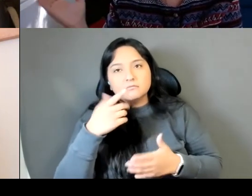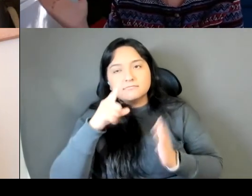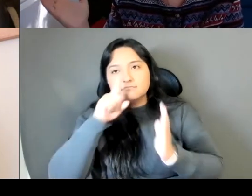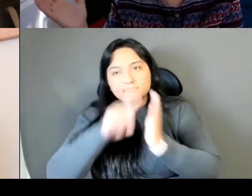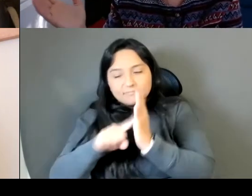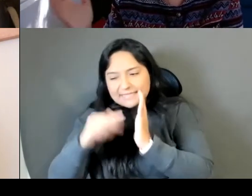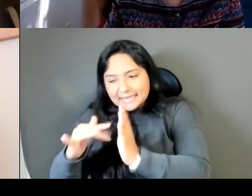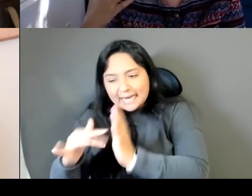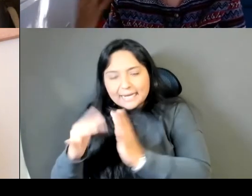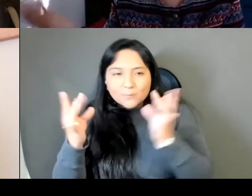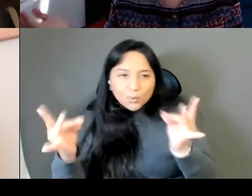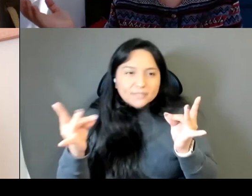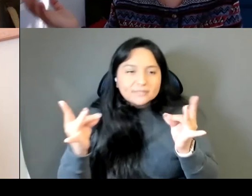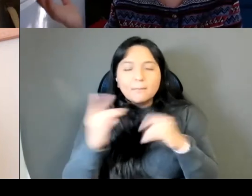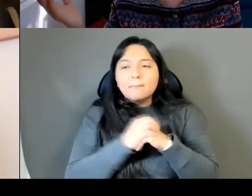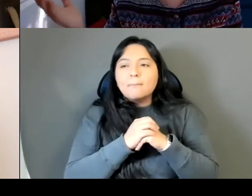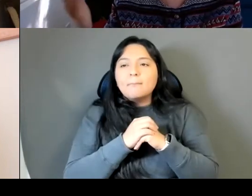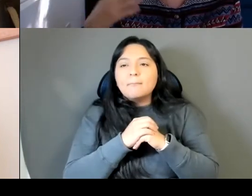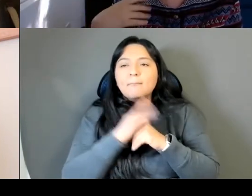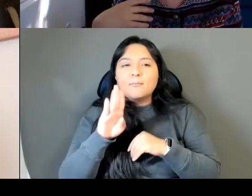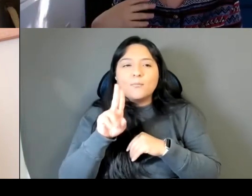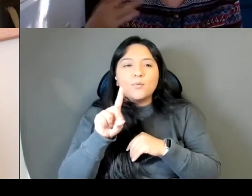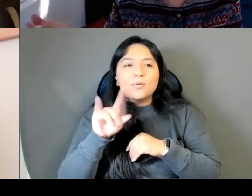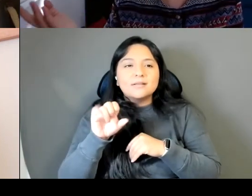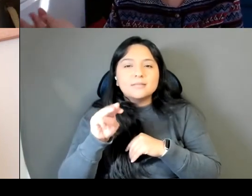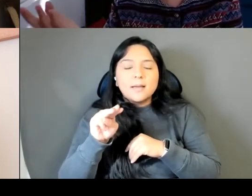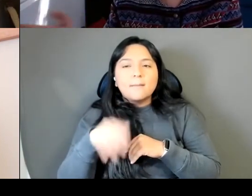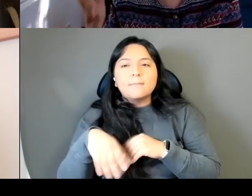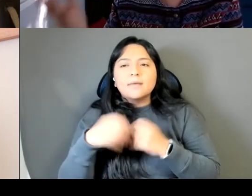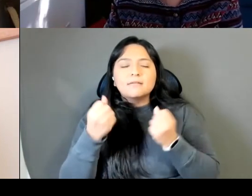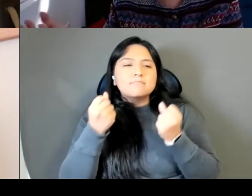all these things that I was taught growing up, you know, are not Buddhist, and in fact